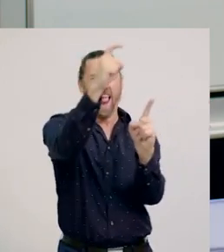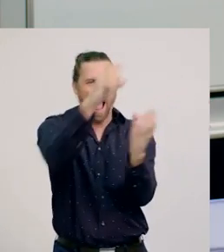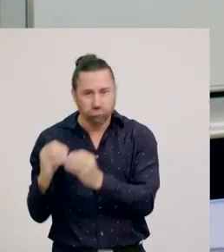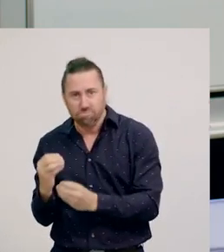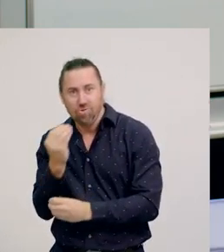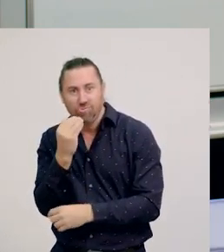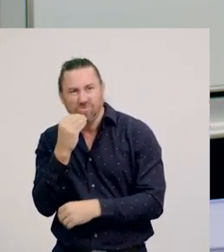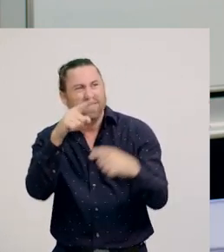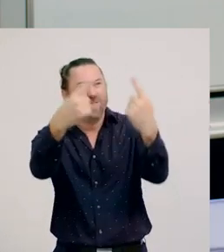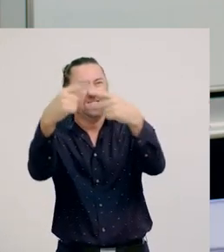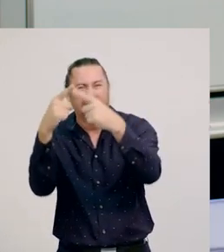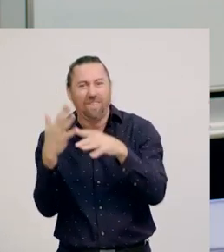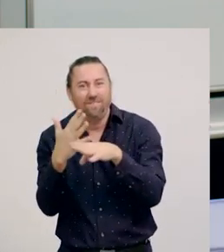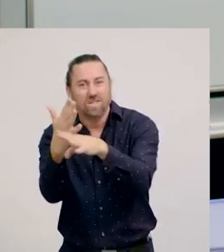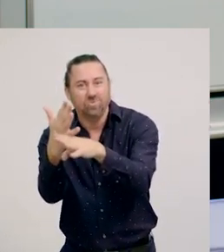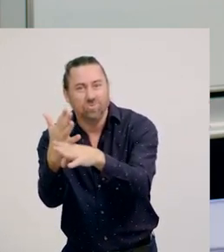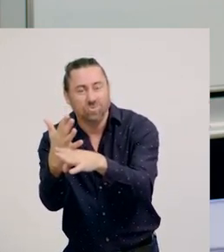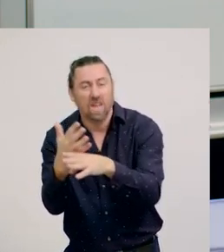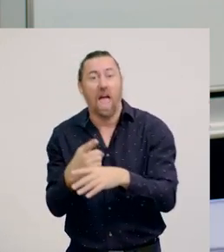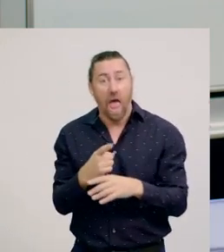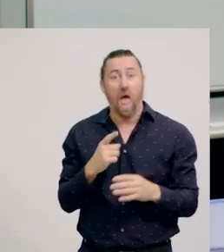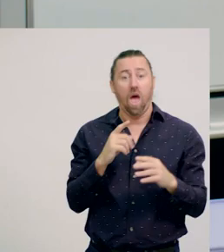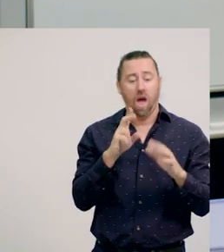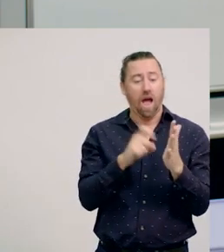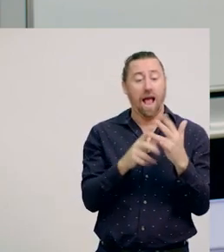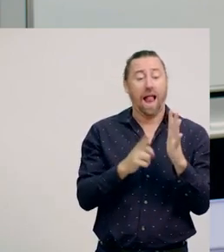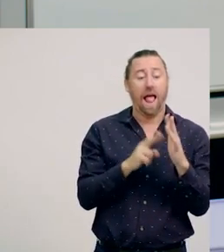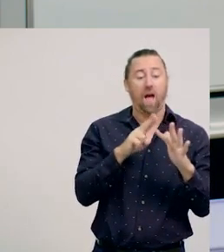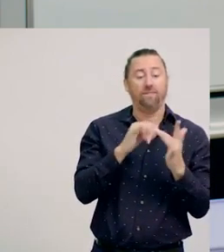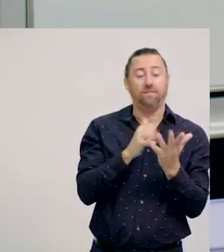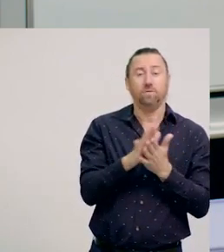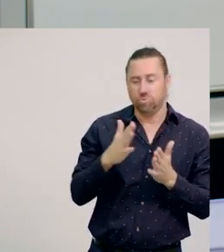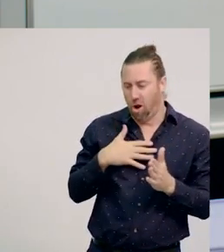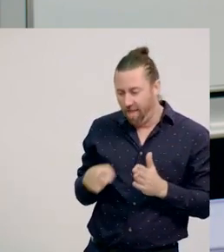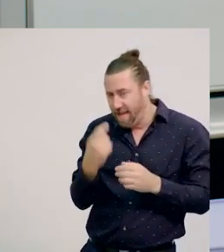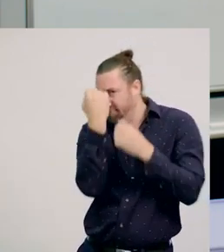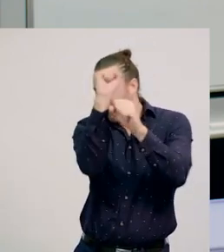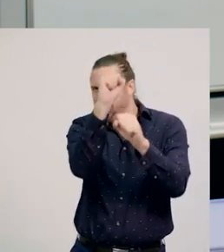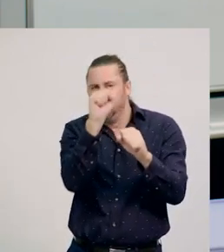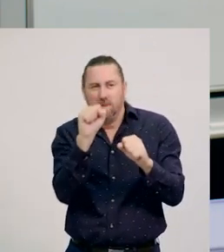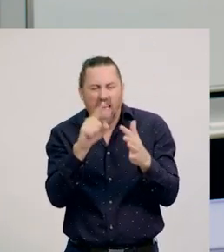The clown fish benefits by having a shelter safe from predators, like large fish, sharks, and eels.